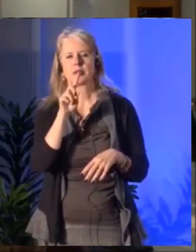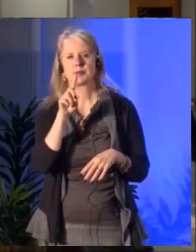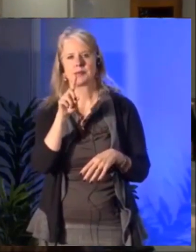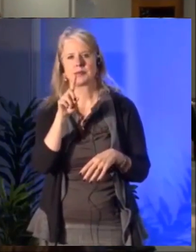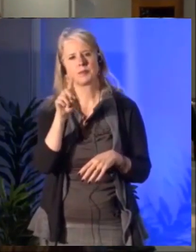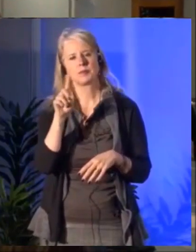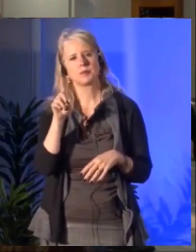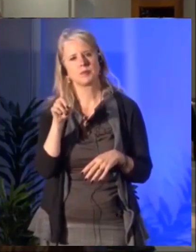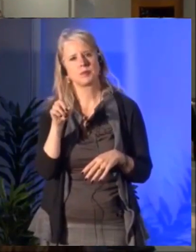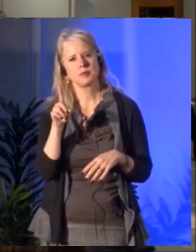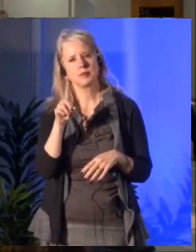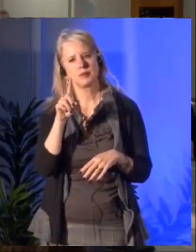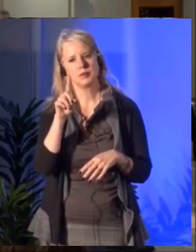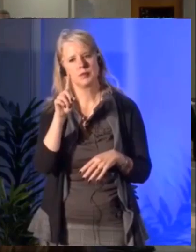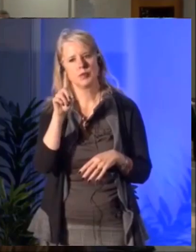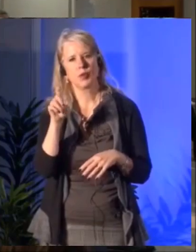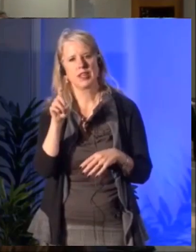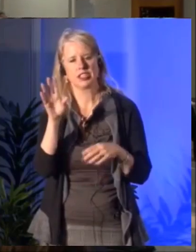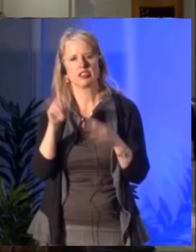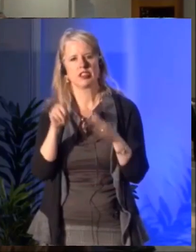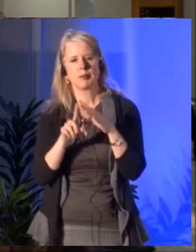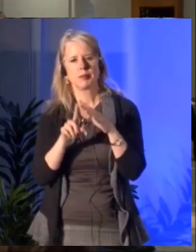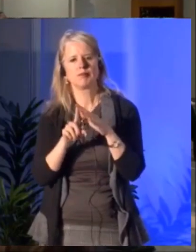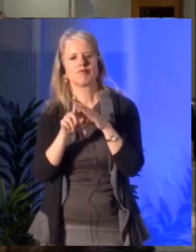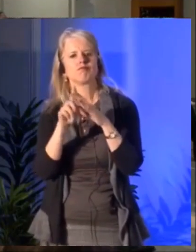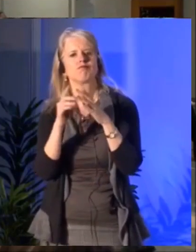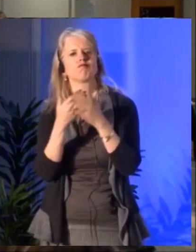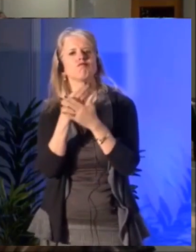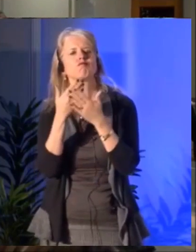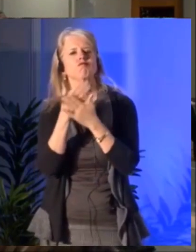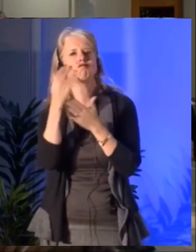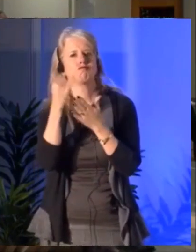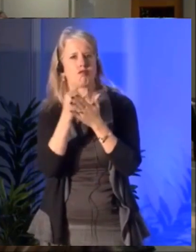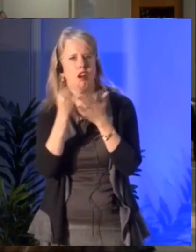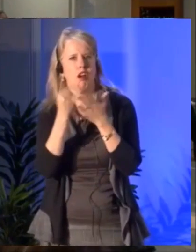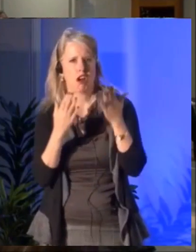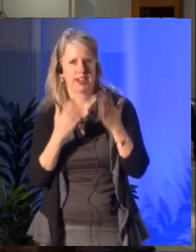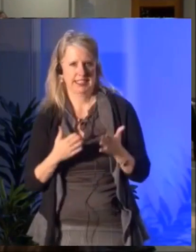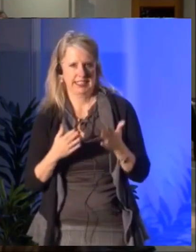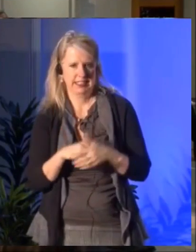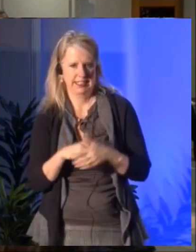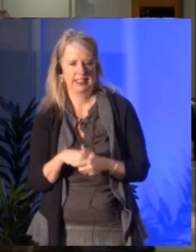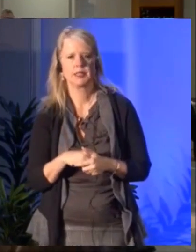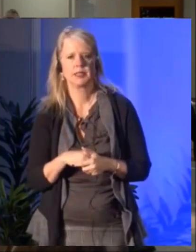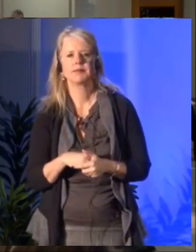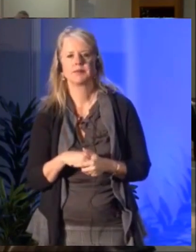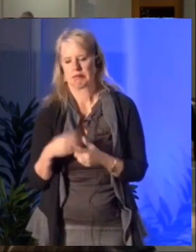My question is in regards to emerging artists.